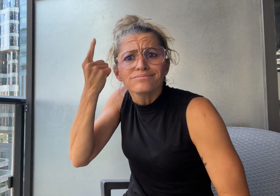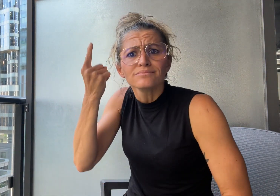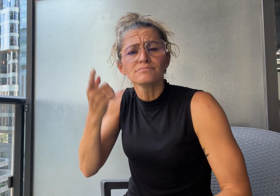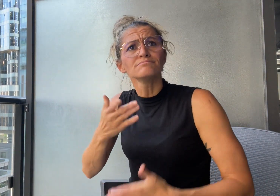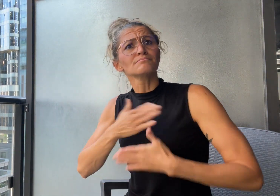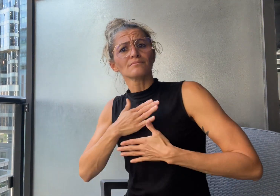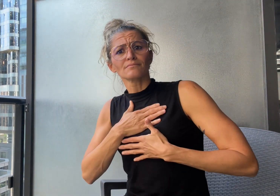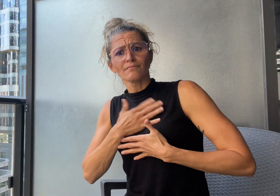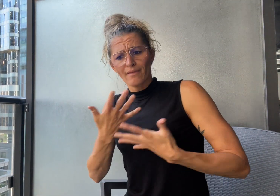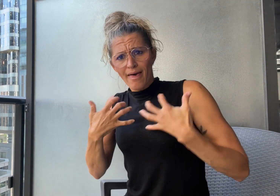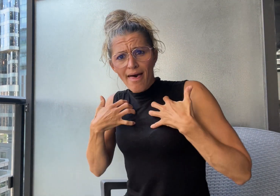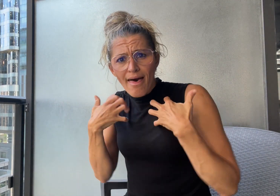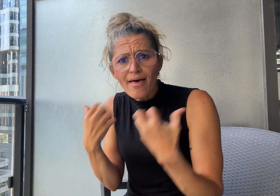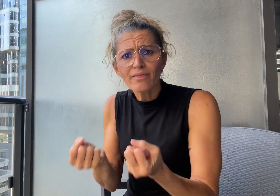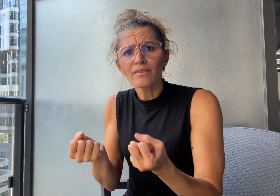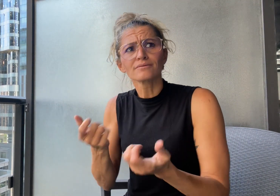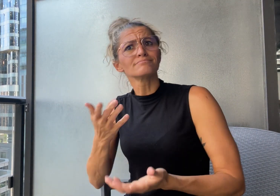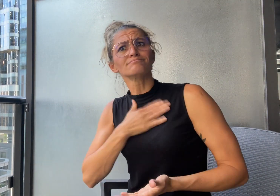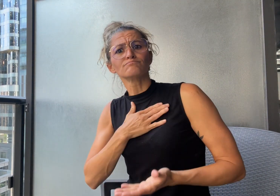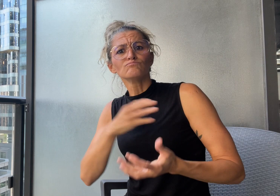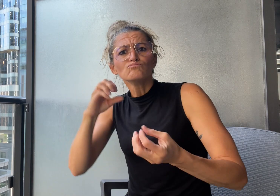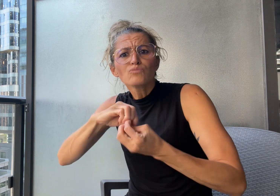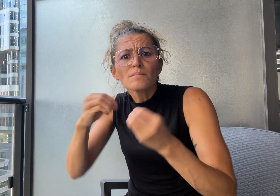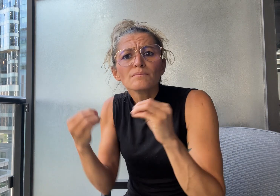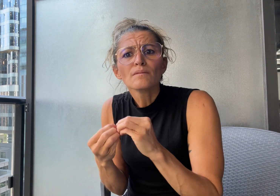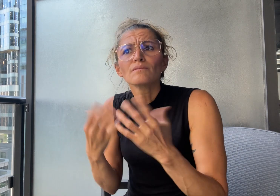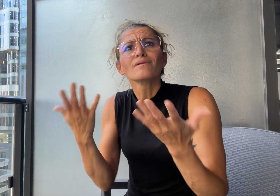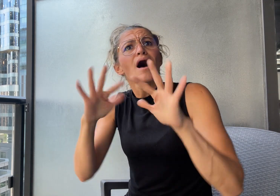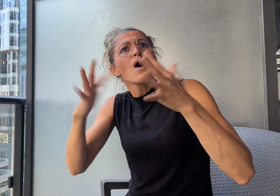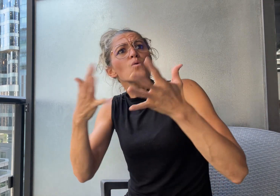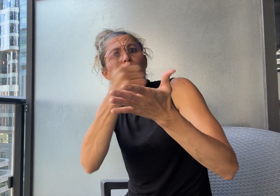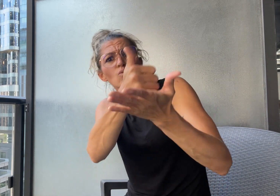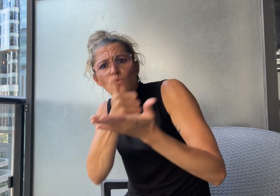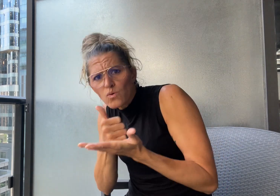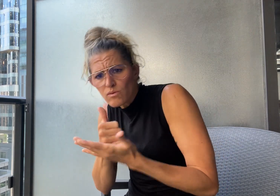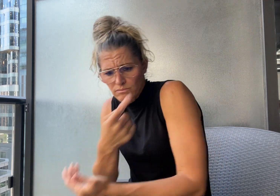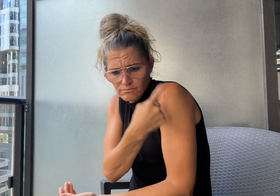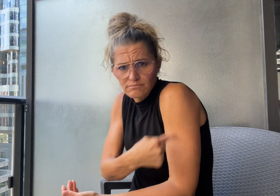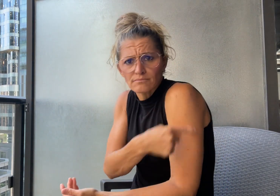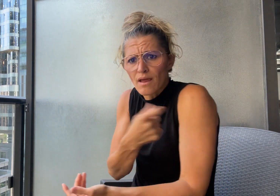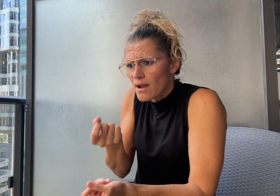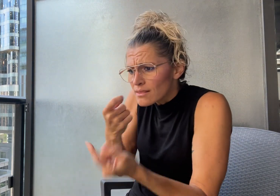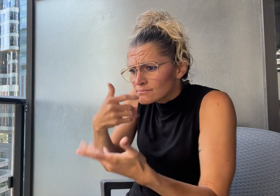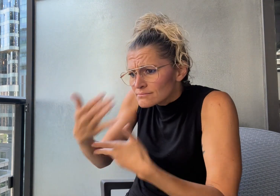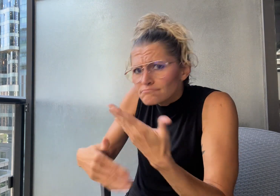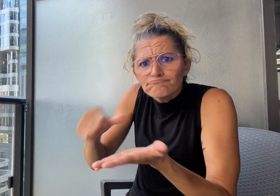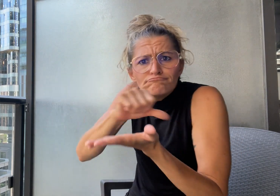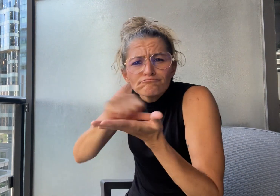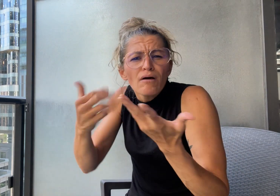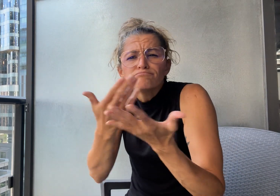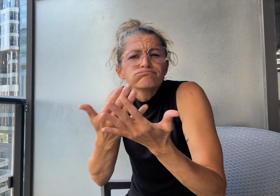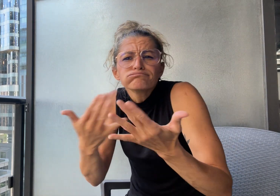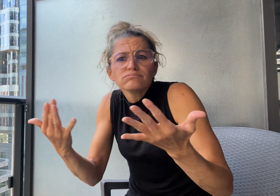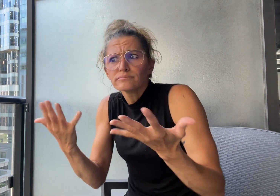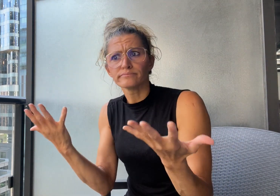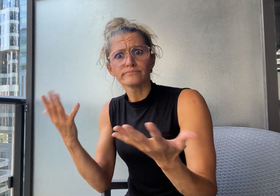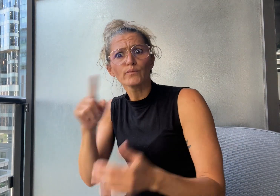to understand our own health issues and treatment